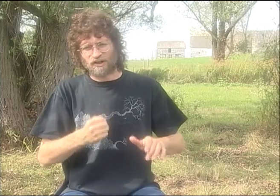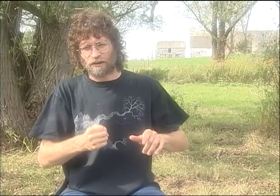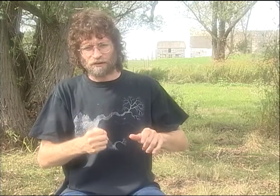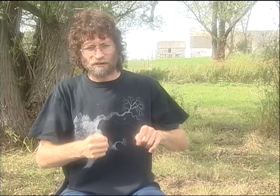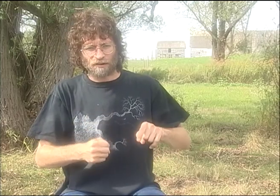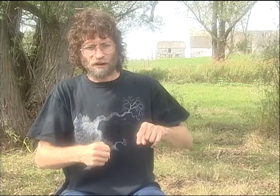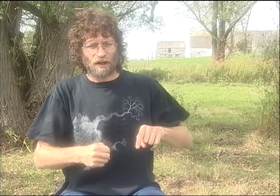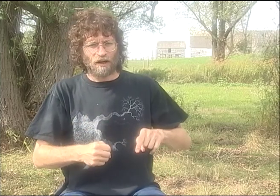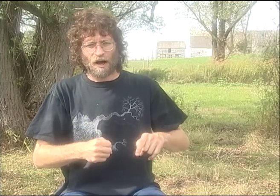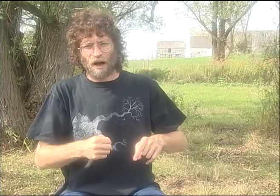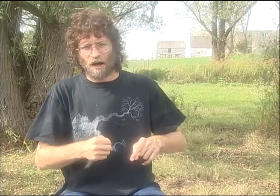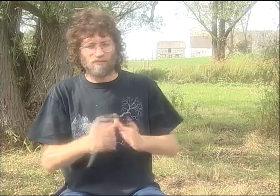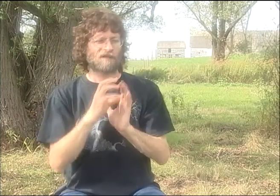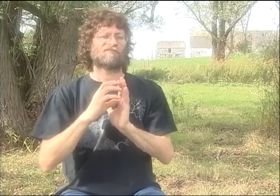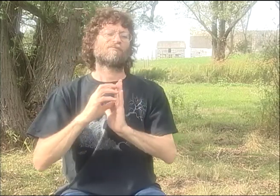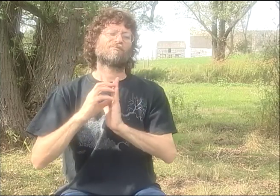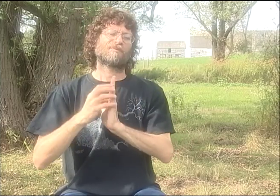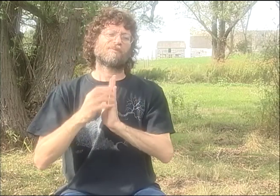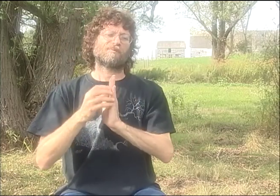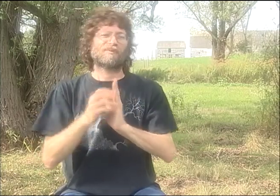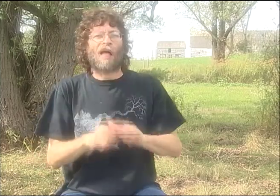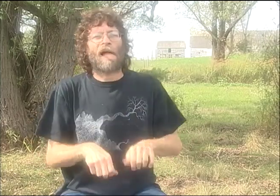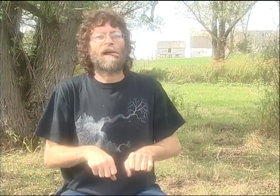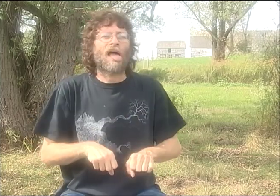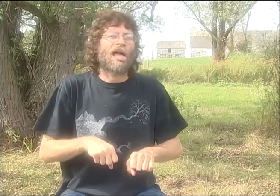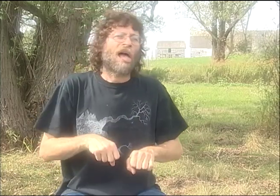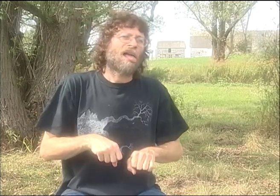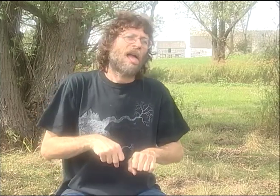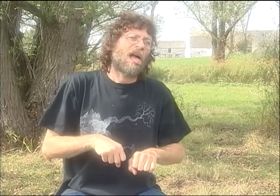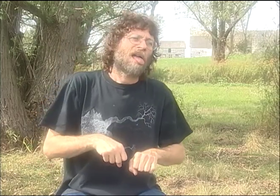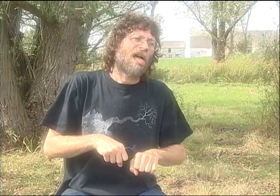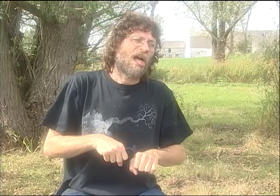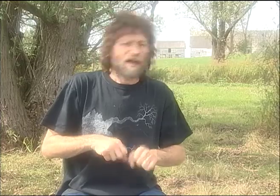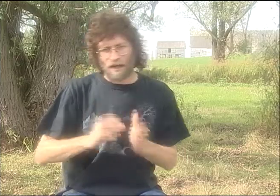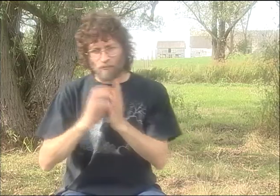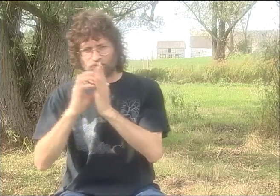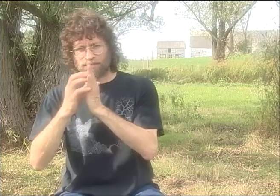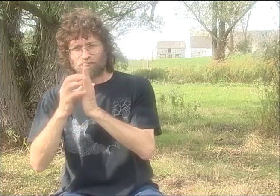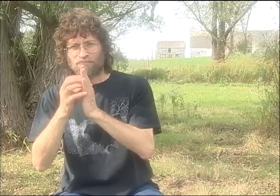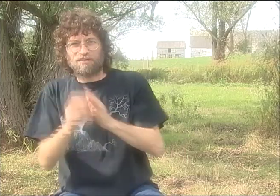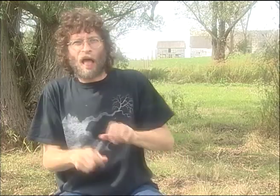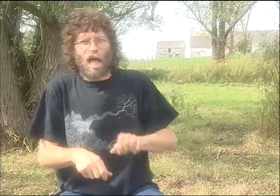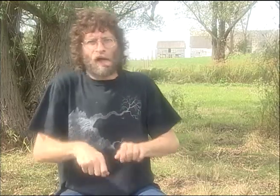THE SCIENTISTS ARE TURNING UP THE TEMPERATURE HOTTER AND HOTTER IN THE CRATE.